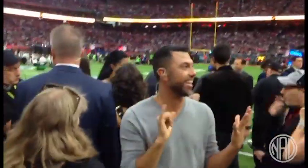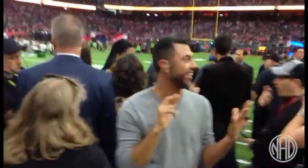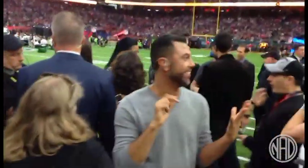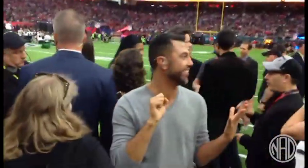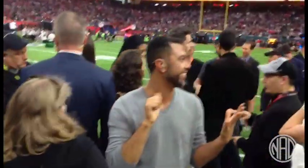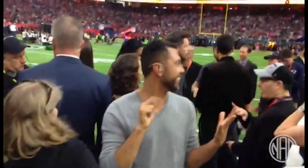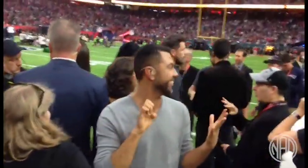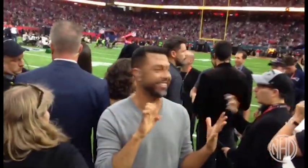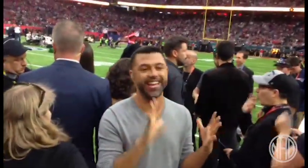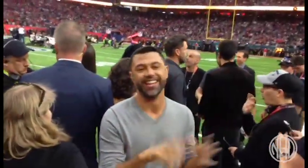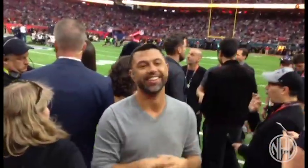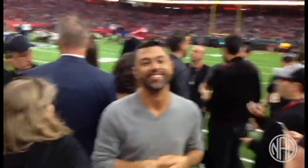It is just incredible.